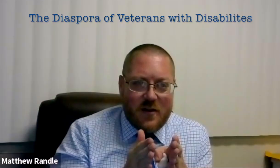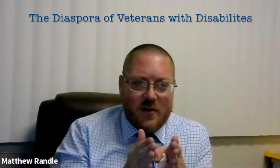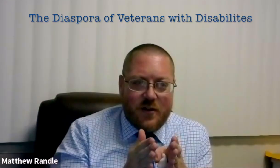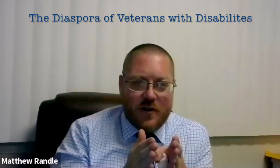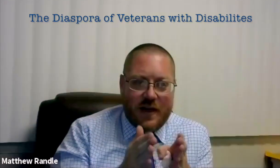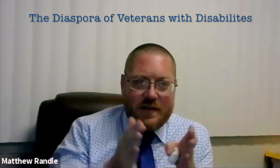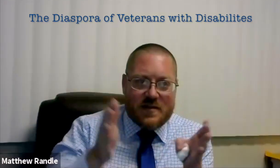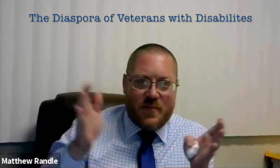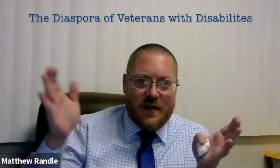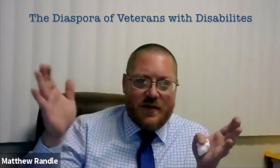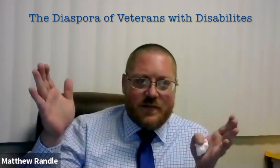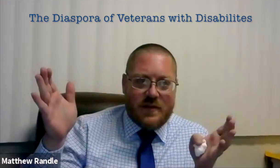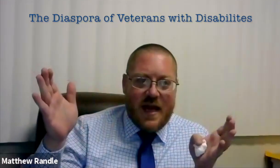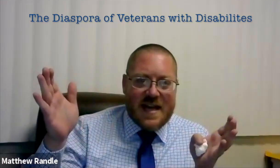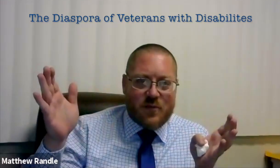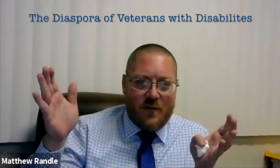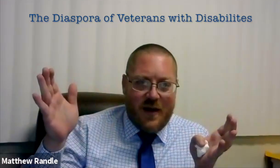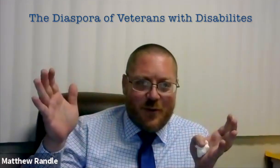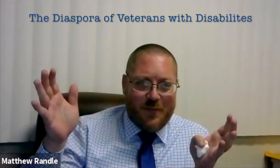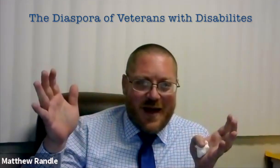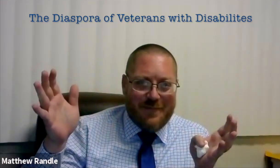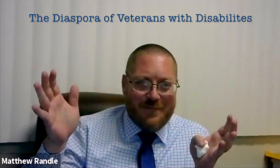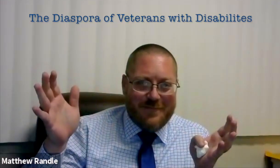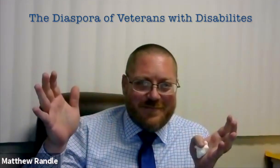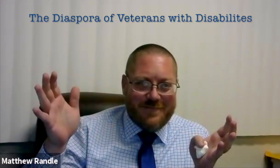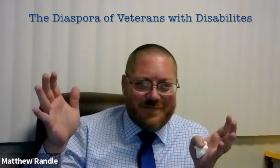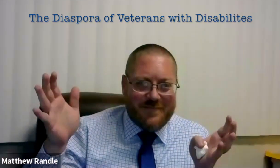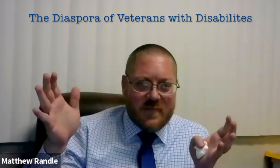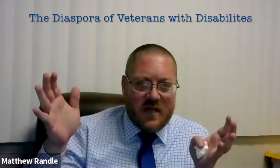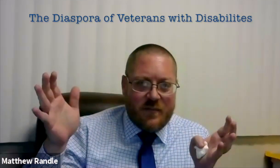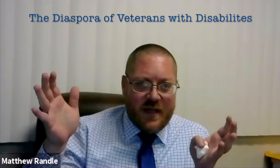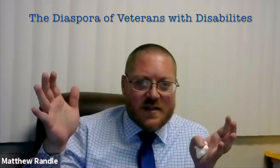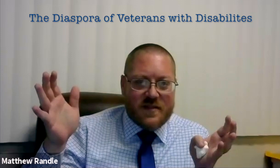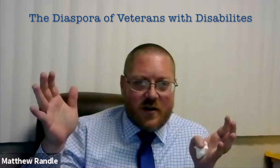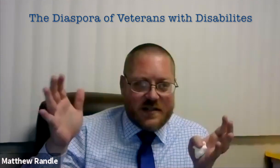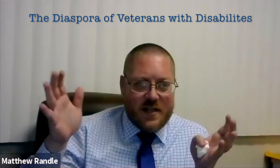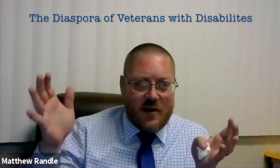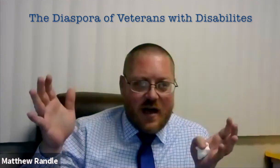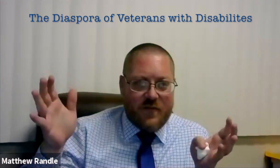You're gonna get this big diaspora, a bubble pop, because of our continued conflicts.